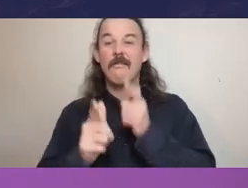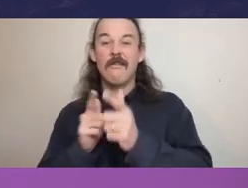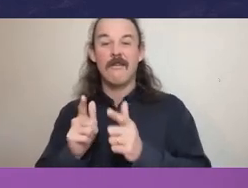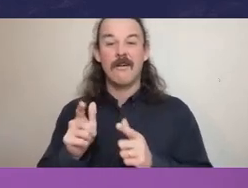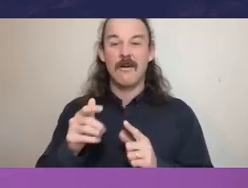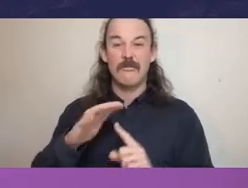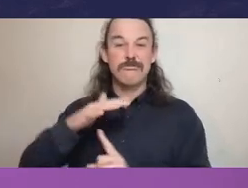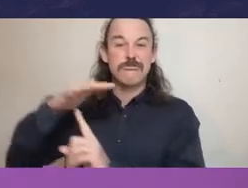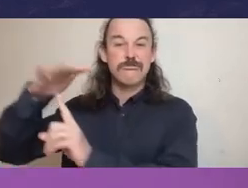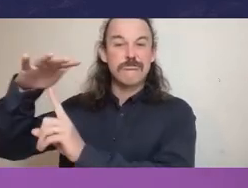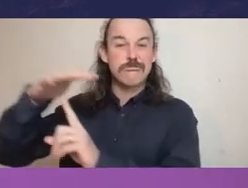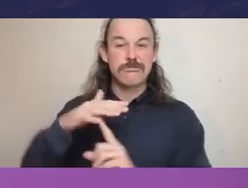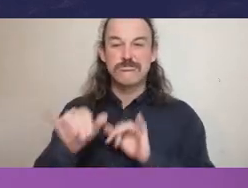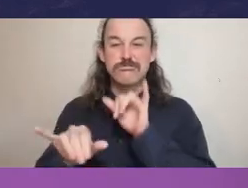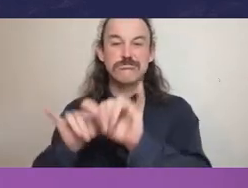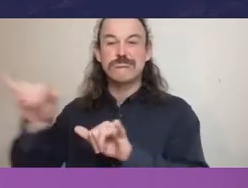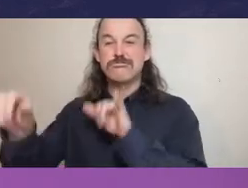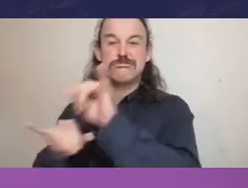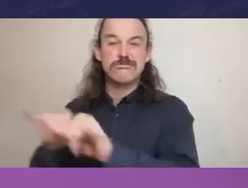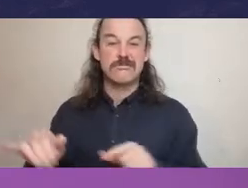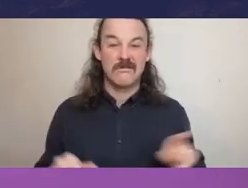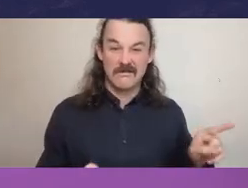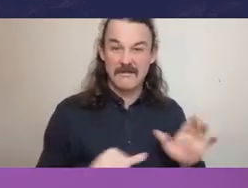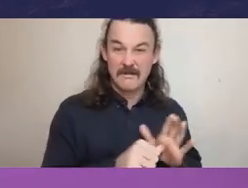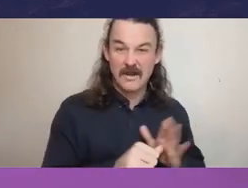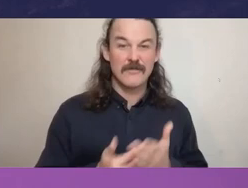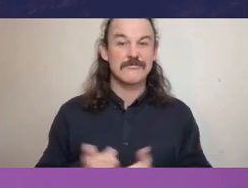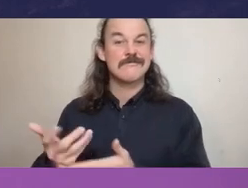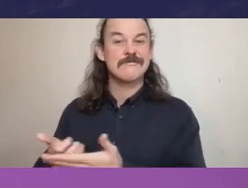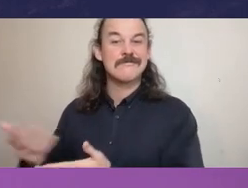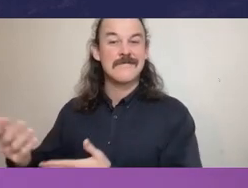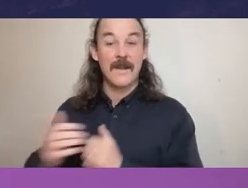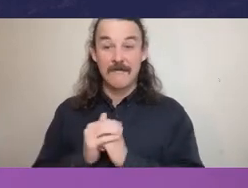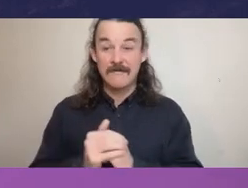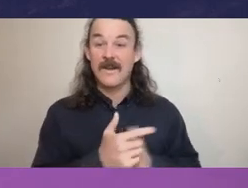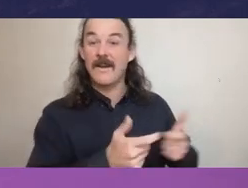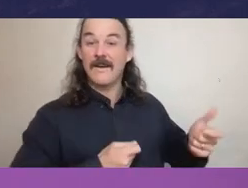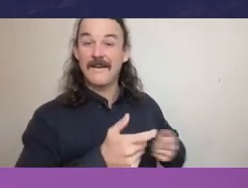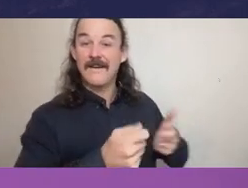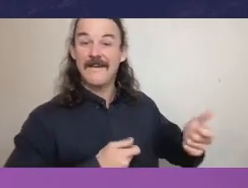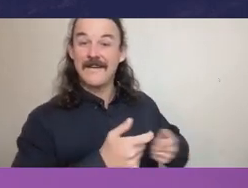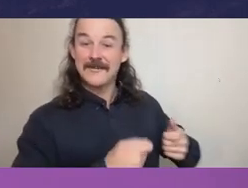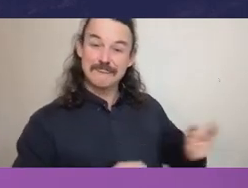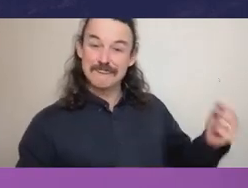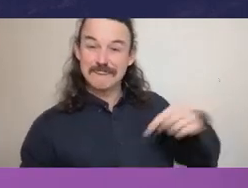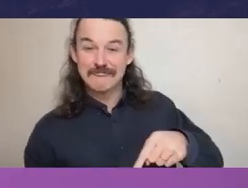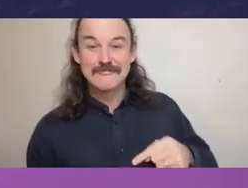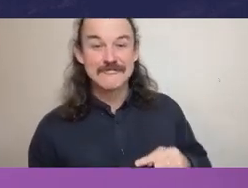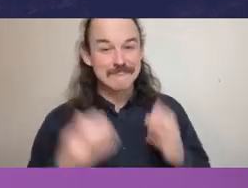He was inviting his friends and relatives to use what was public accomodation. So you had a cultural clash there.